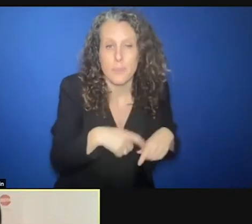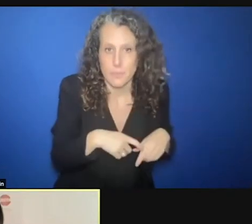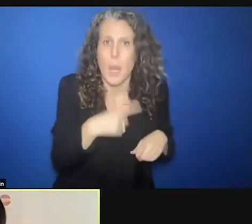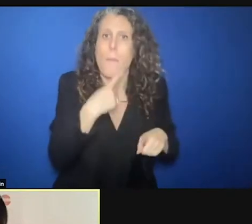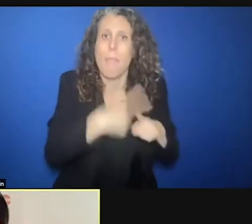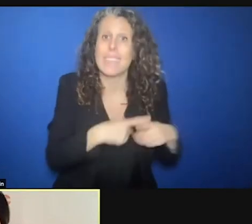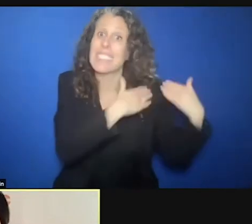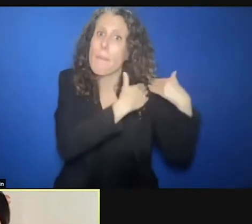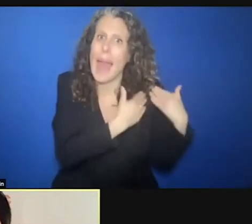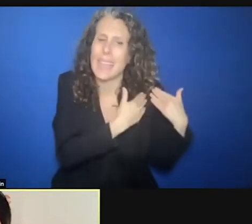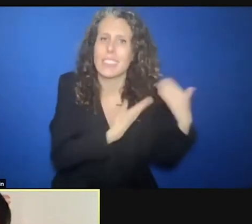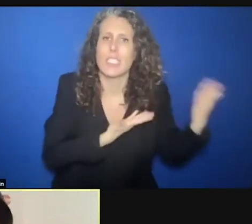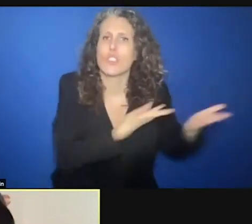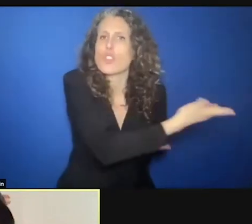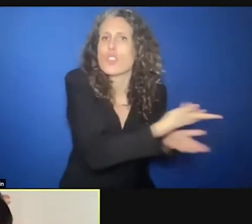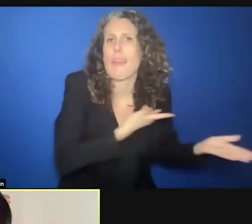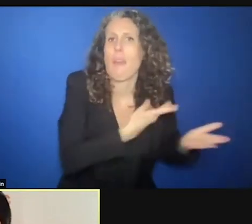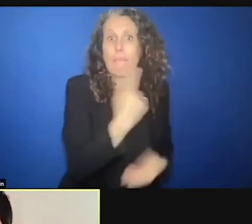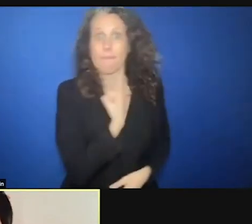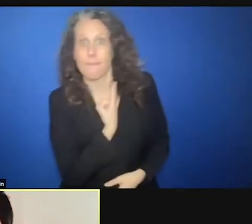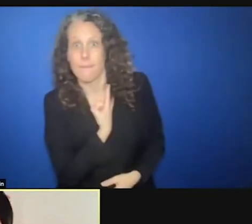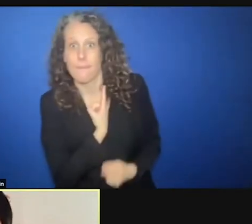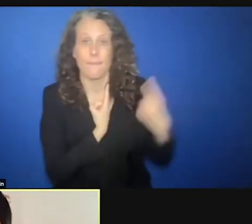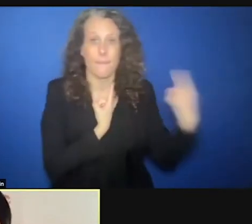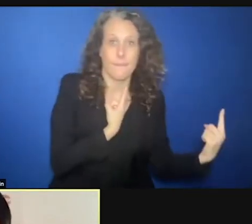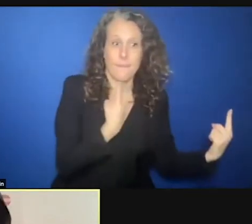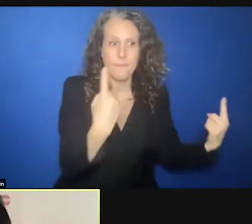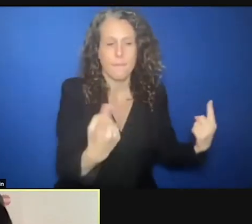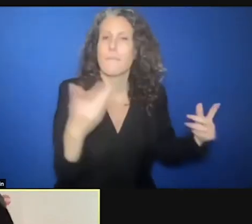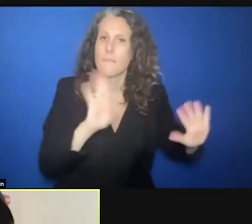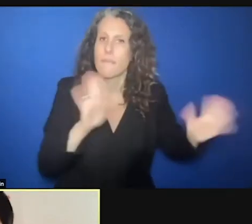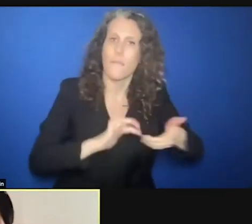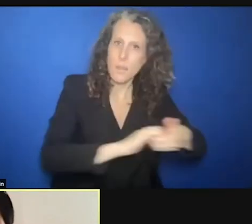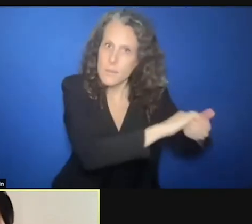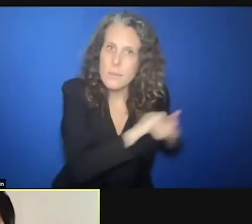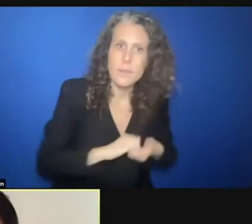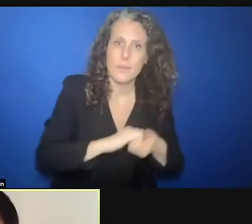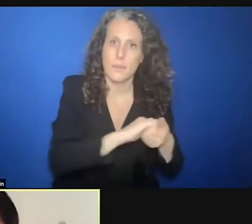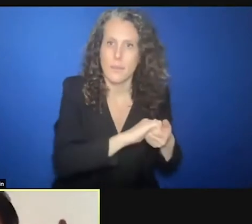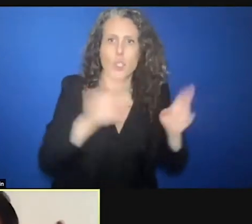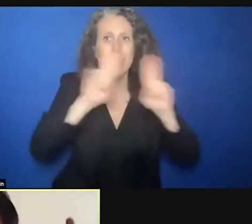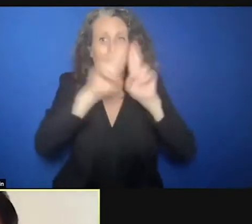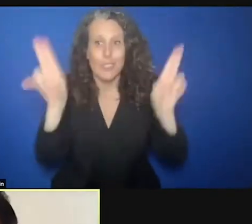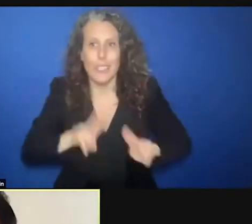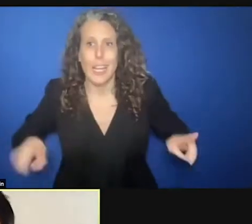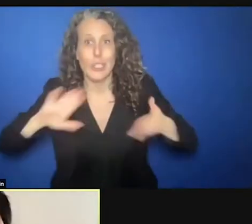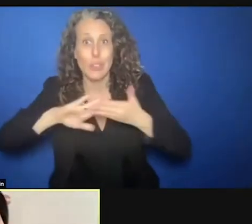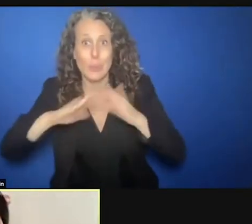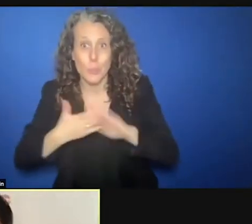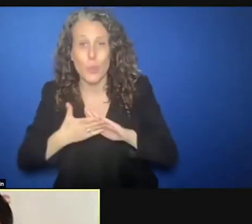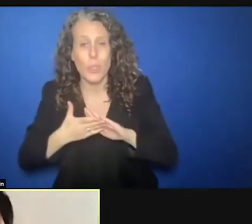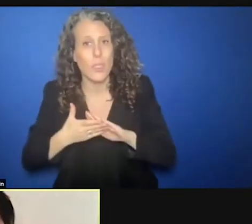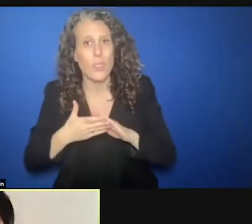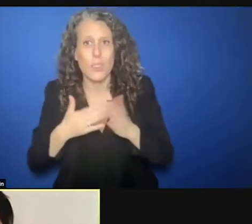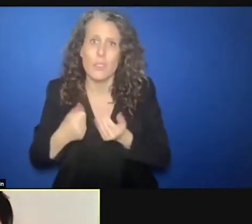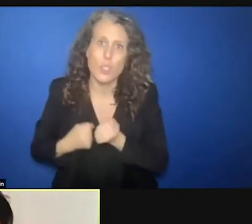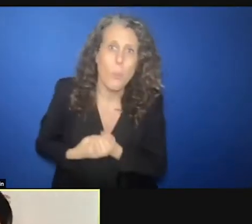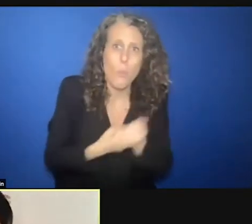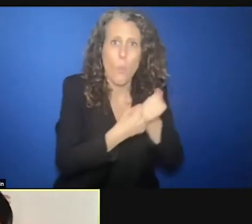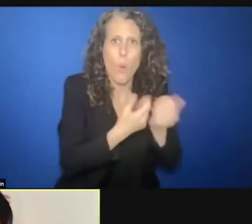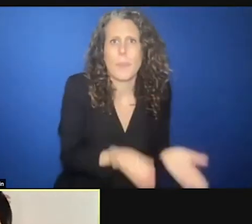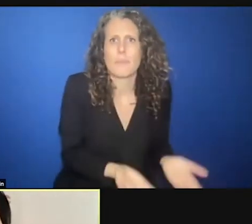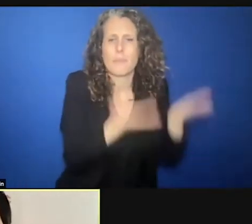is not just international community to build the capacity. So we have to think very differently. We